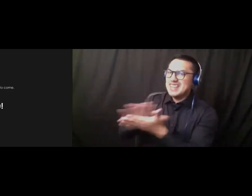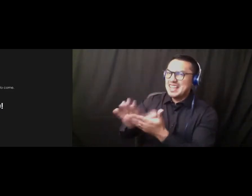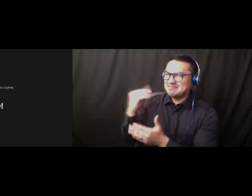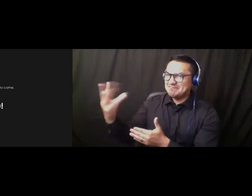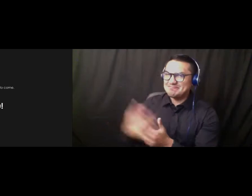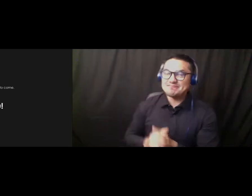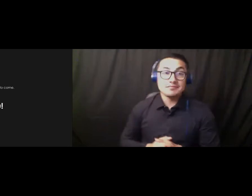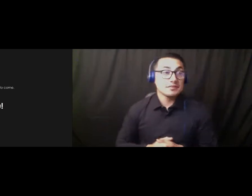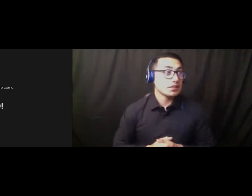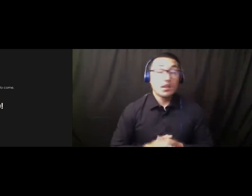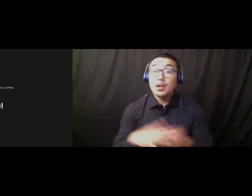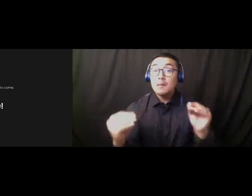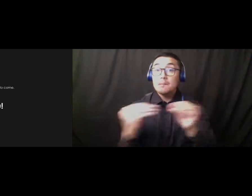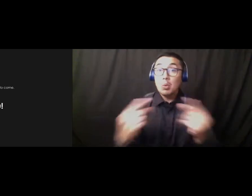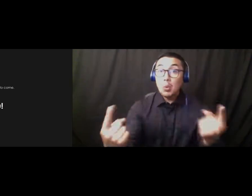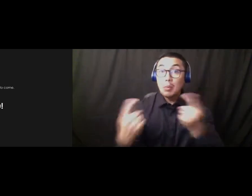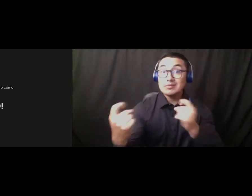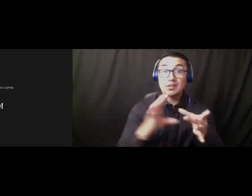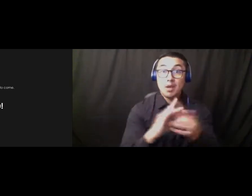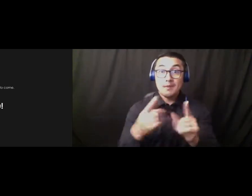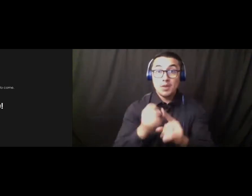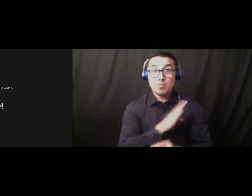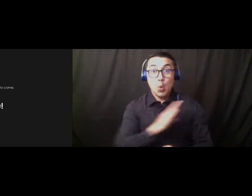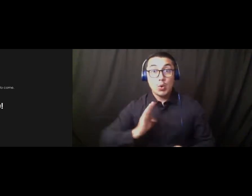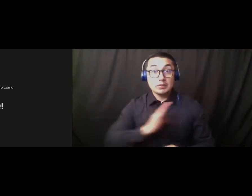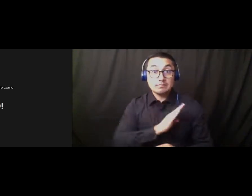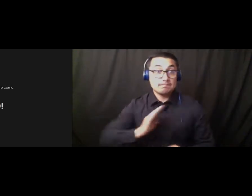Any other questions or comments from the Board? Thank you very much.